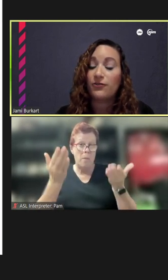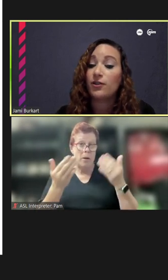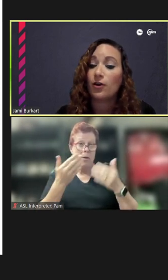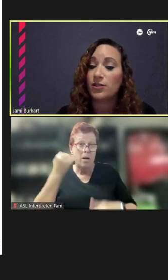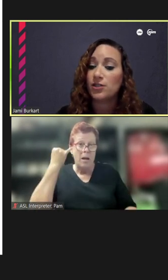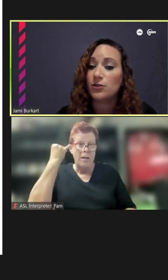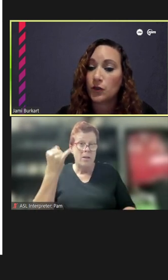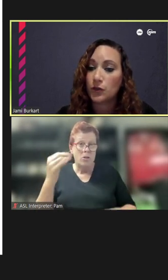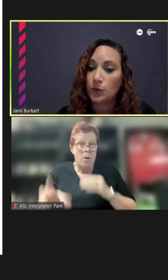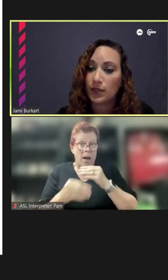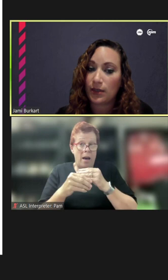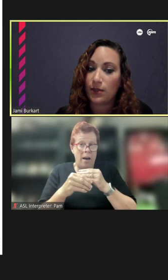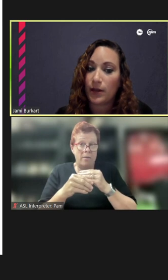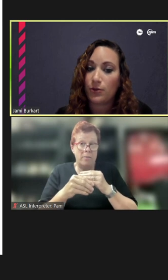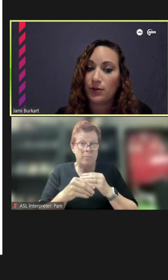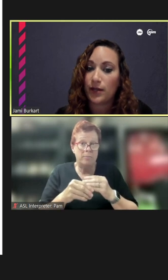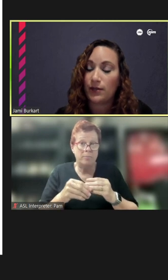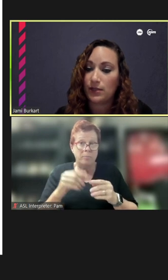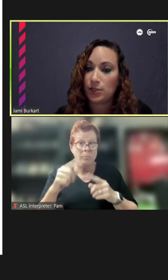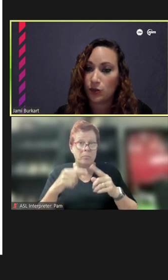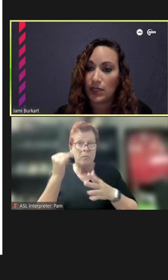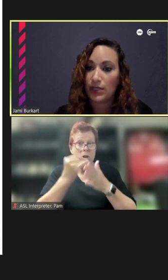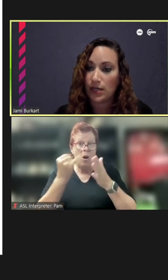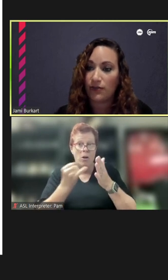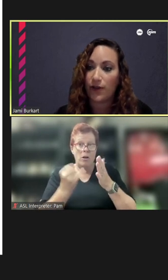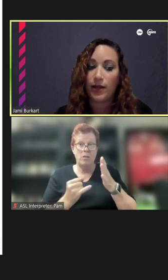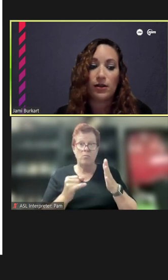for the artist to include when thinking about creating this unique Identifier?